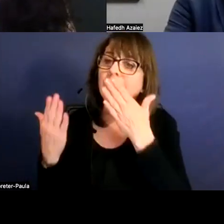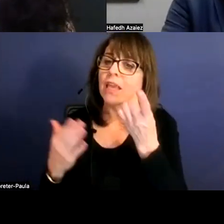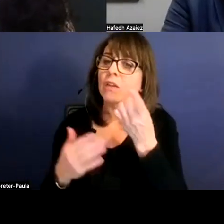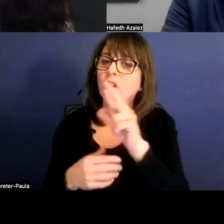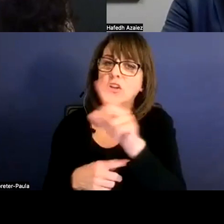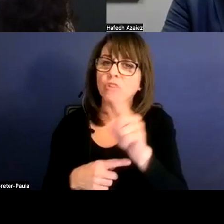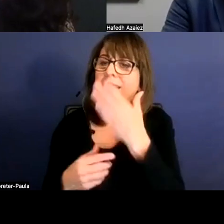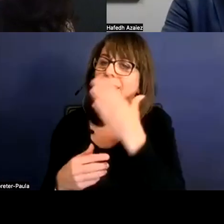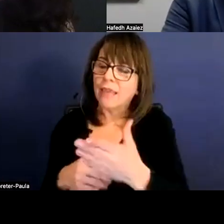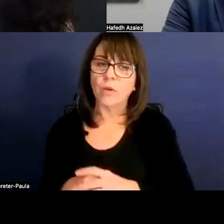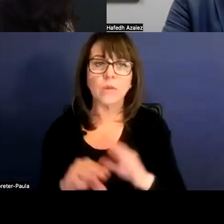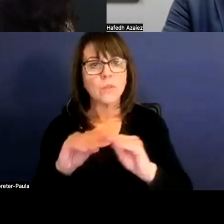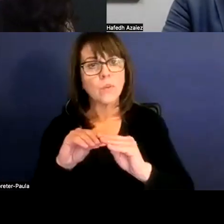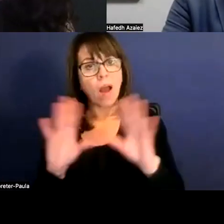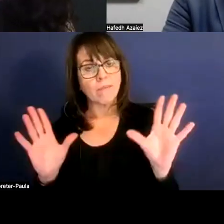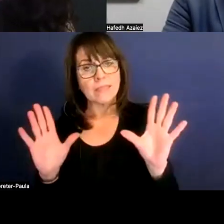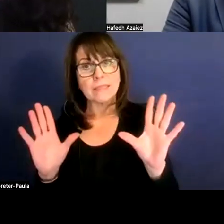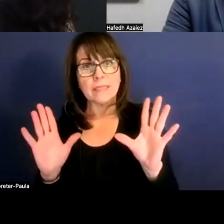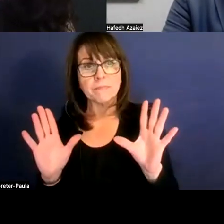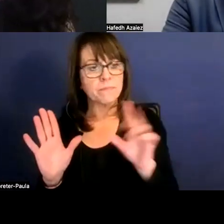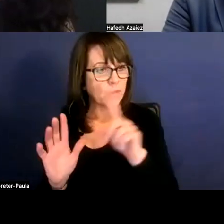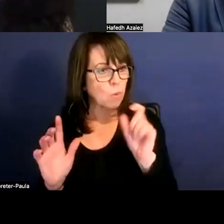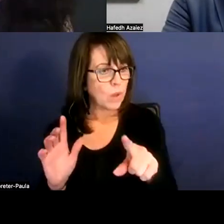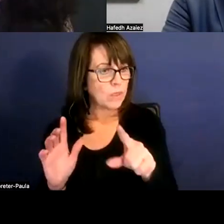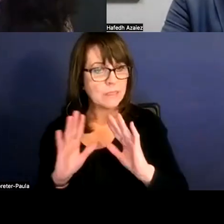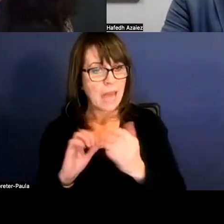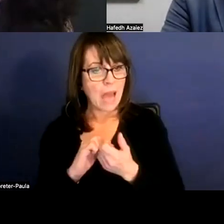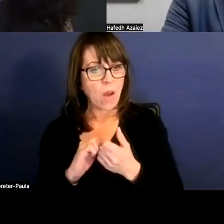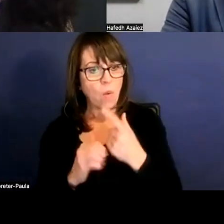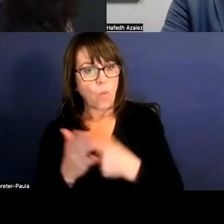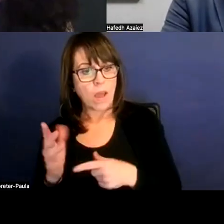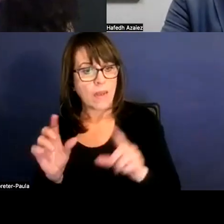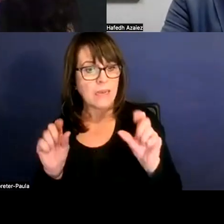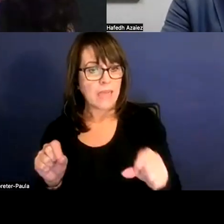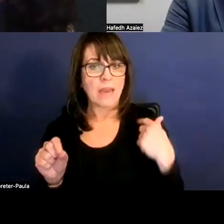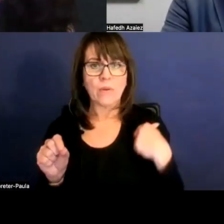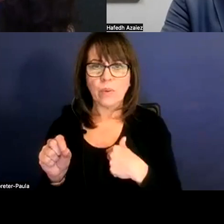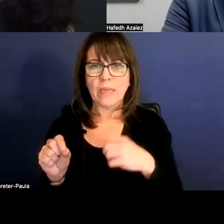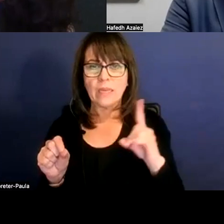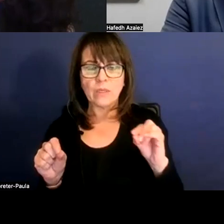So obviously, obviously, the question was, what can we do? And as I said, we are very fortunate,